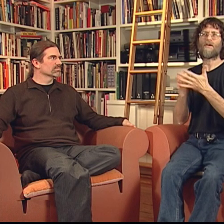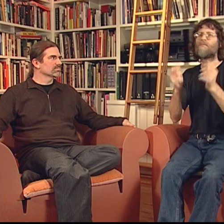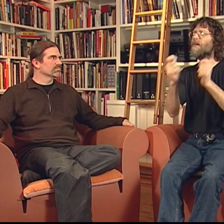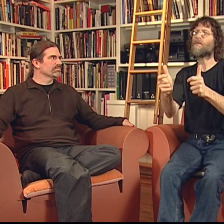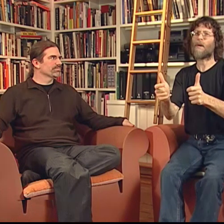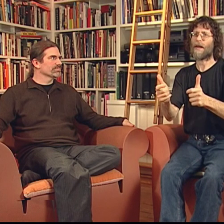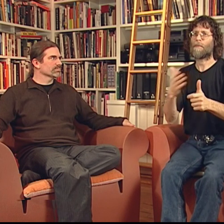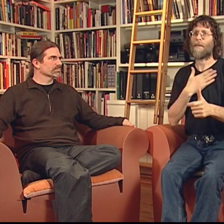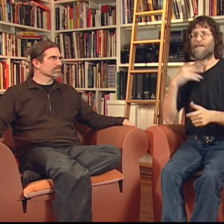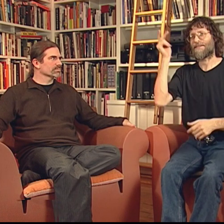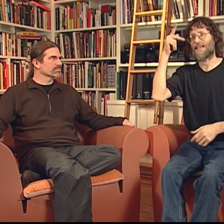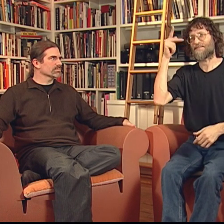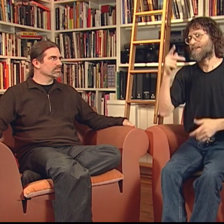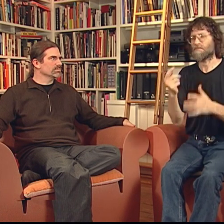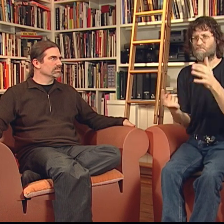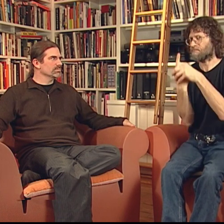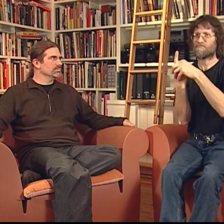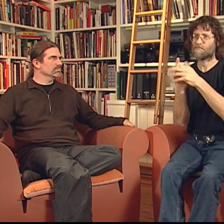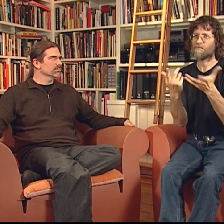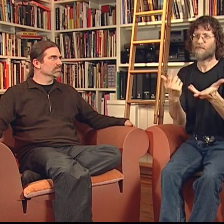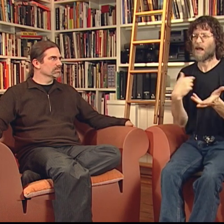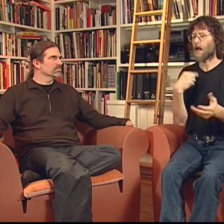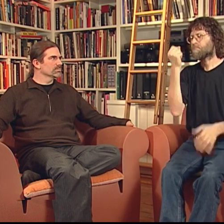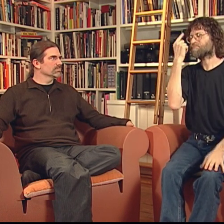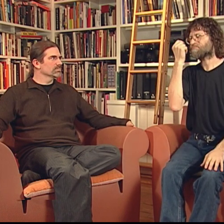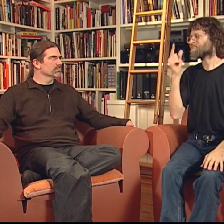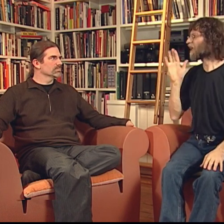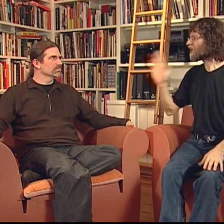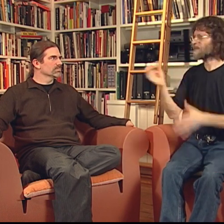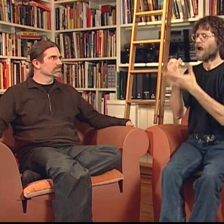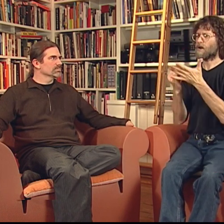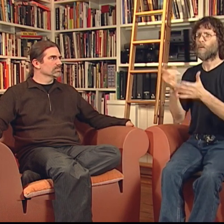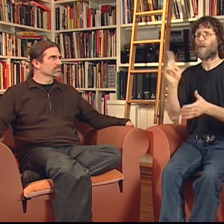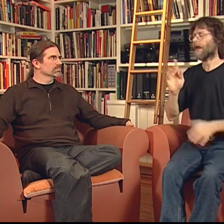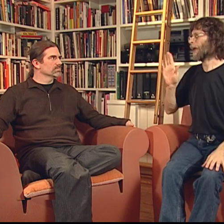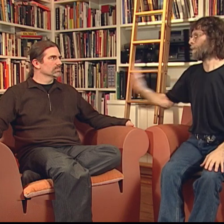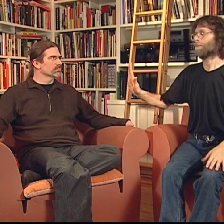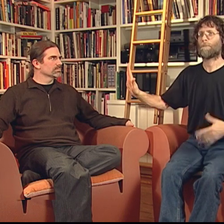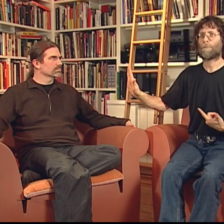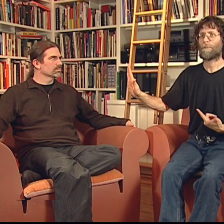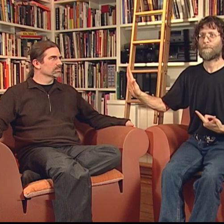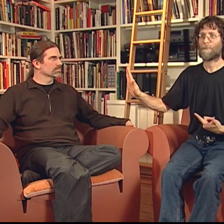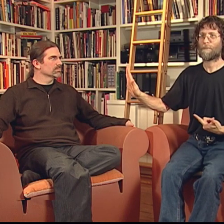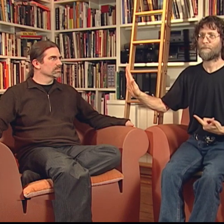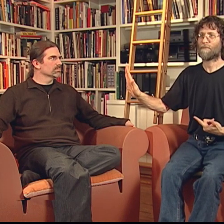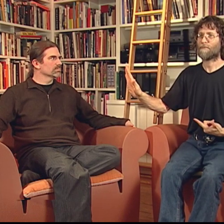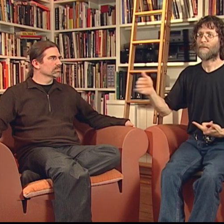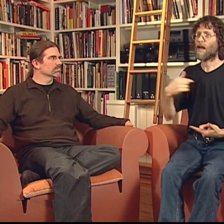I knew right away what my philosophy would be. I knew that the art was on his body,